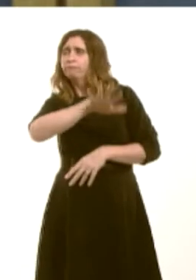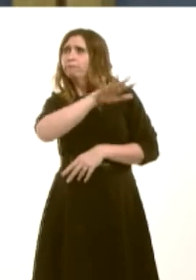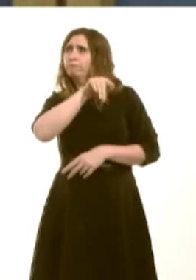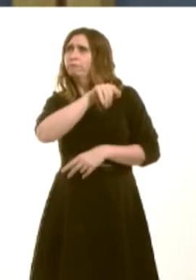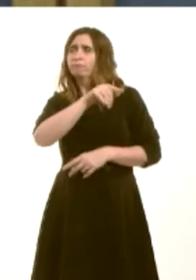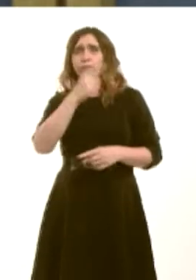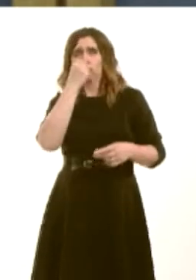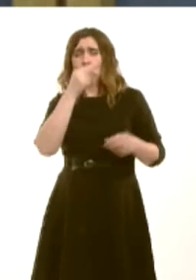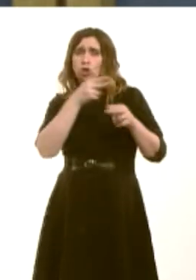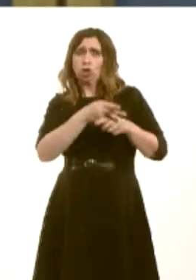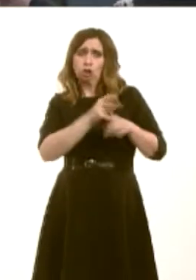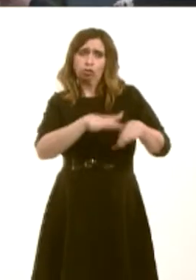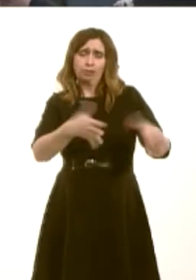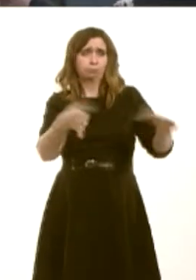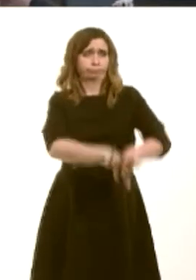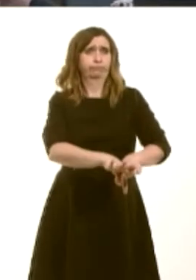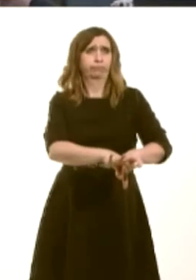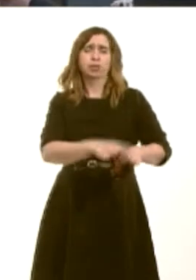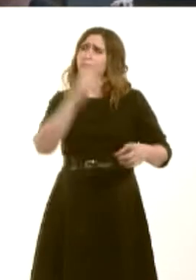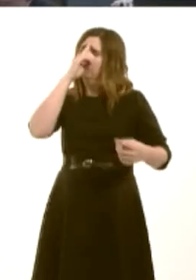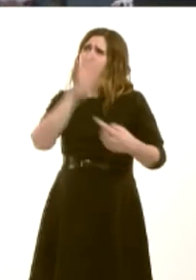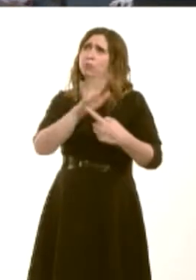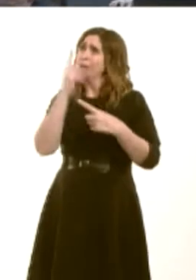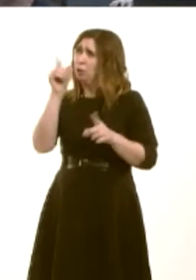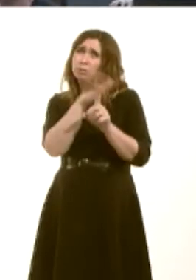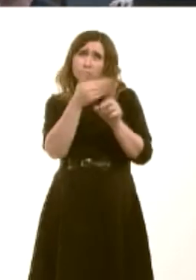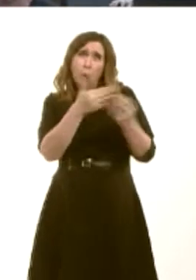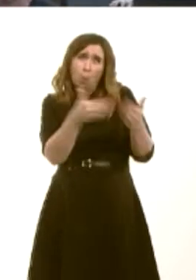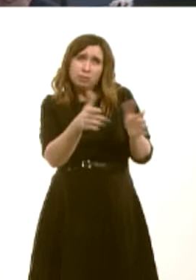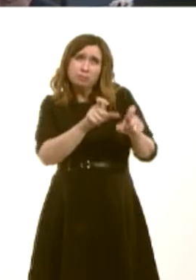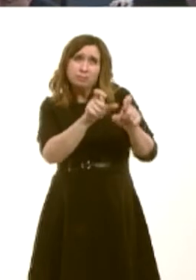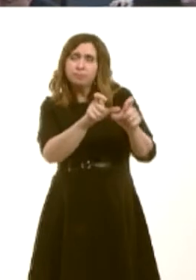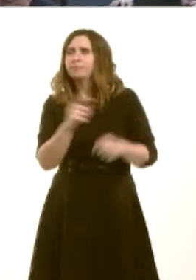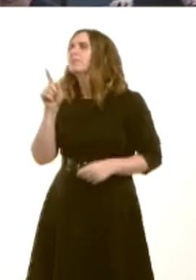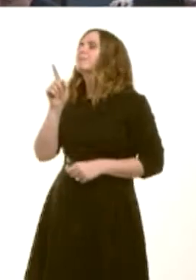we keep all forms of childcare going. Carwyn Jones: Yes. I remember in 2012 the